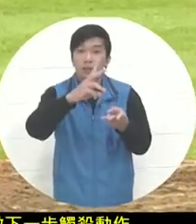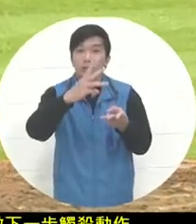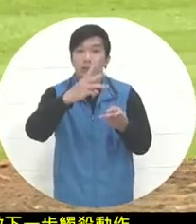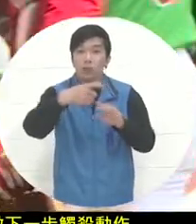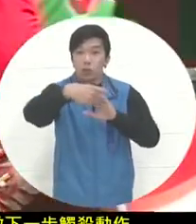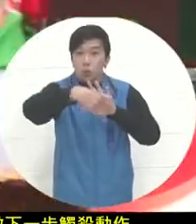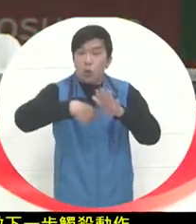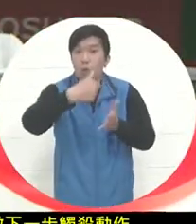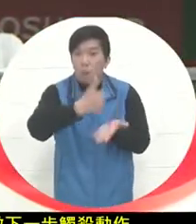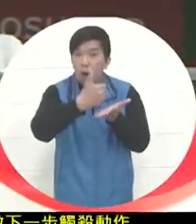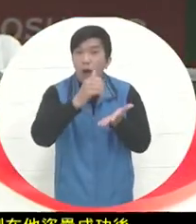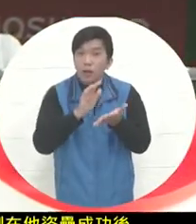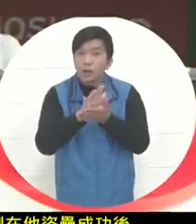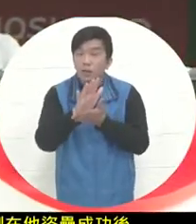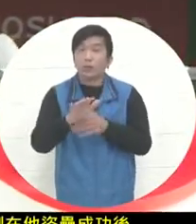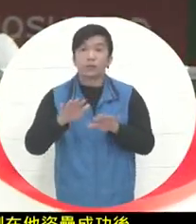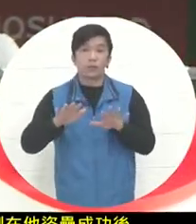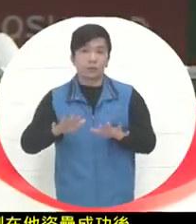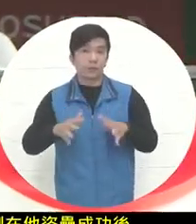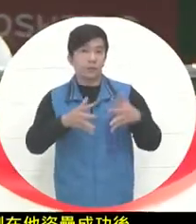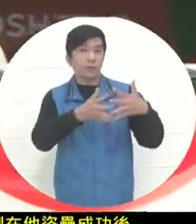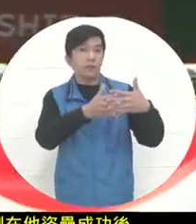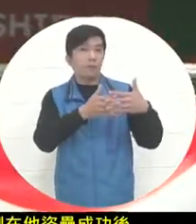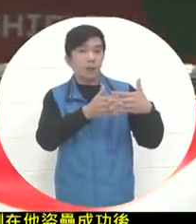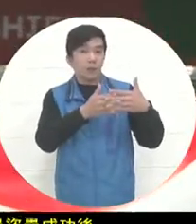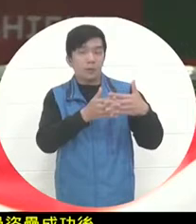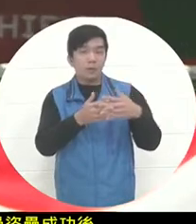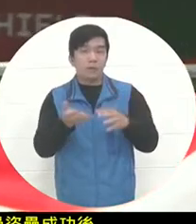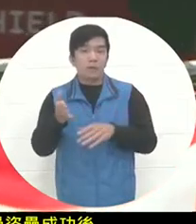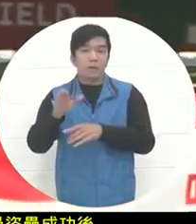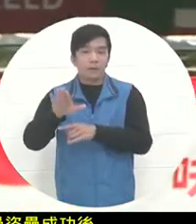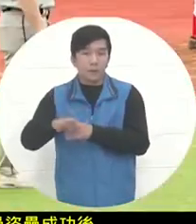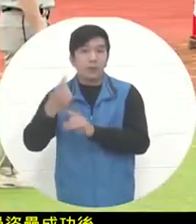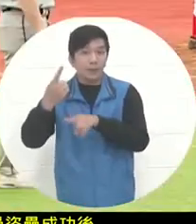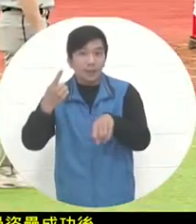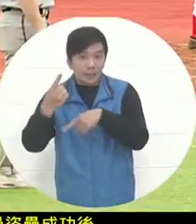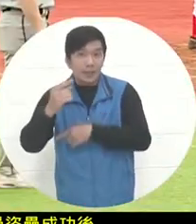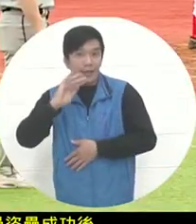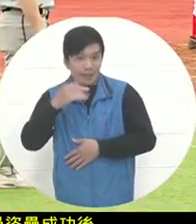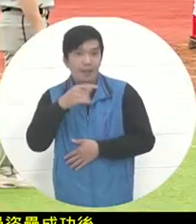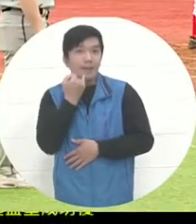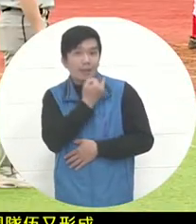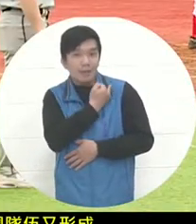the United States was successful. The team formed again with less than two players before they were eliminated. When it comes to the situation at the gate of scoring,